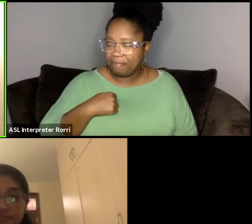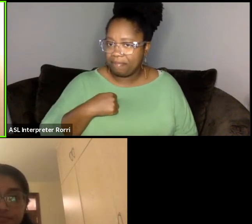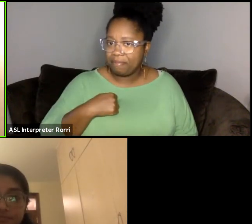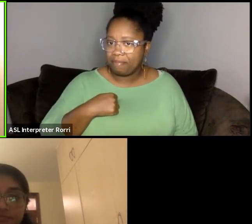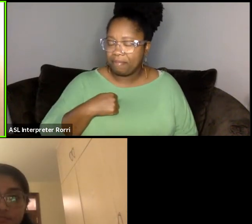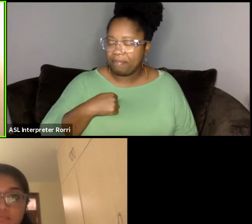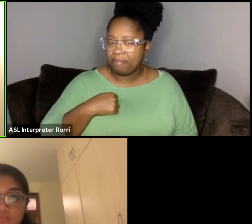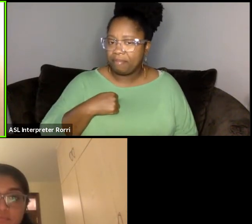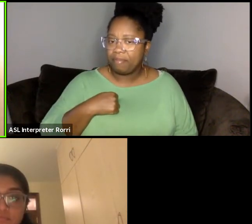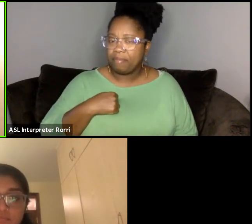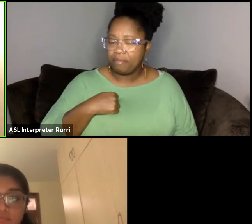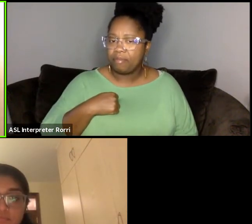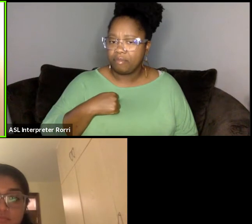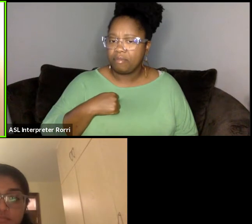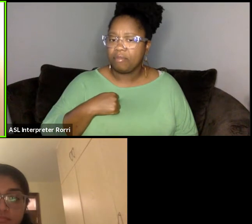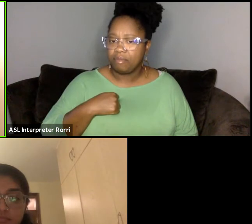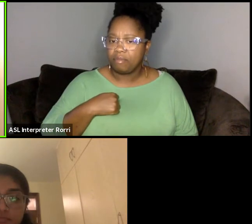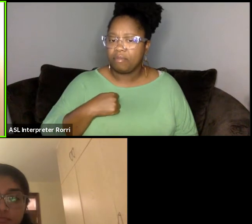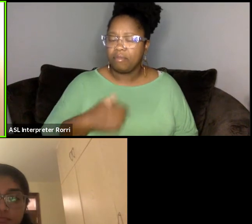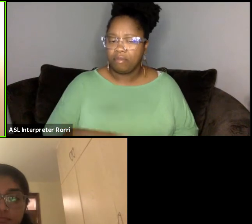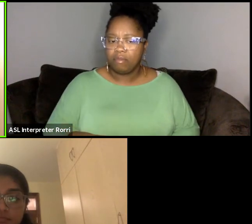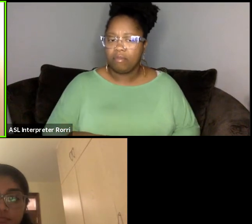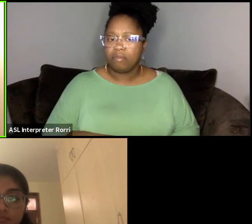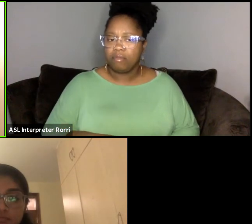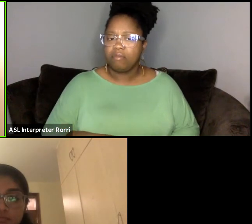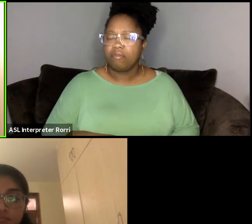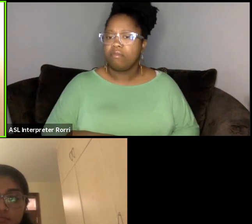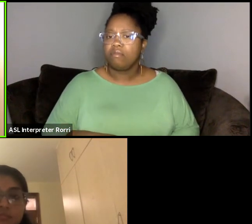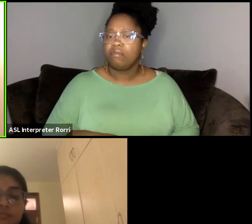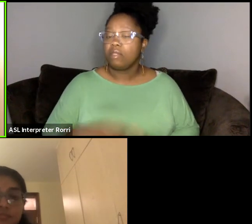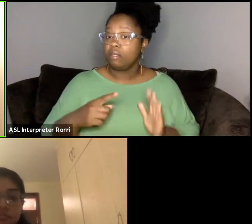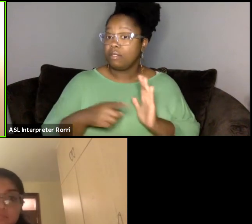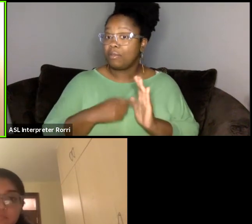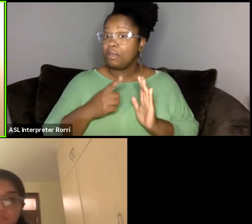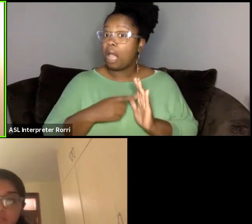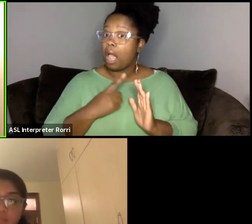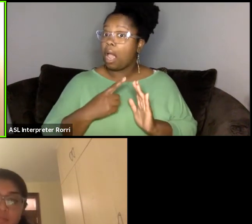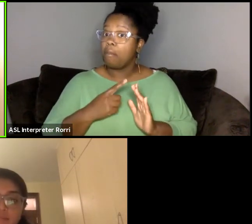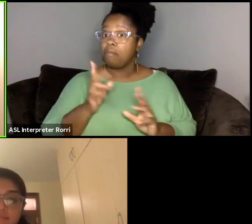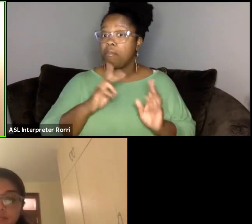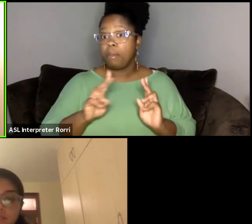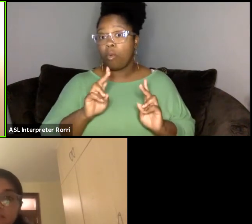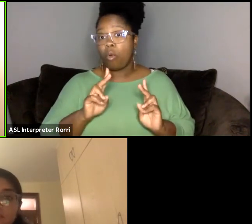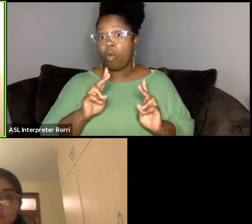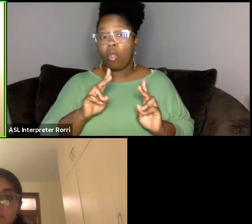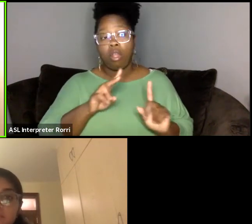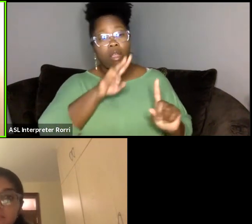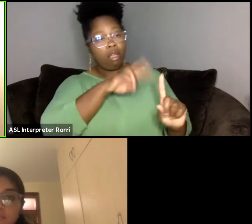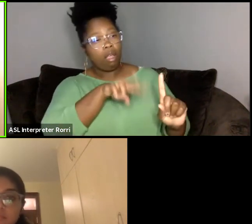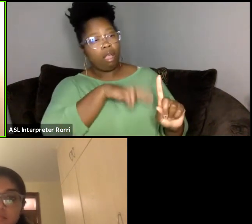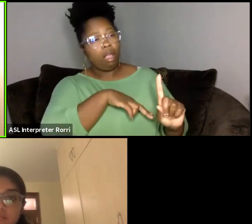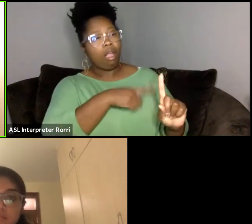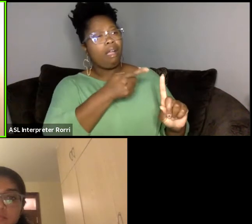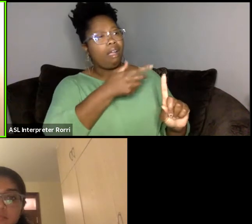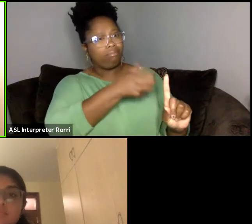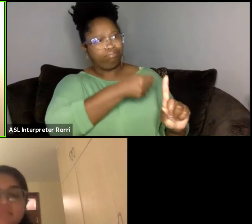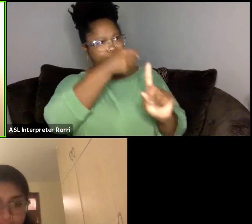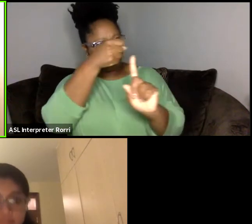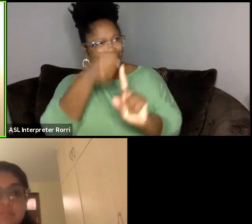And the ways in which sometimes people would want to cast me didn't necessarily align with my values or,